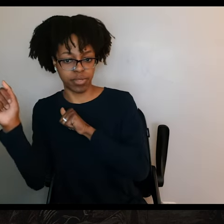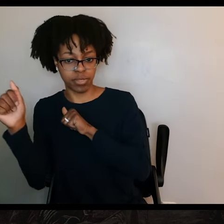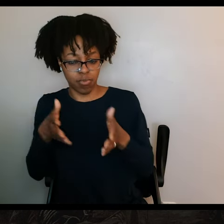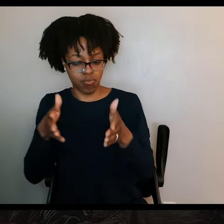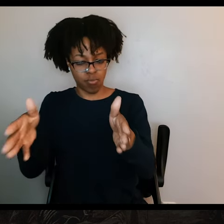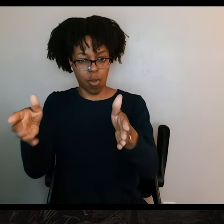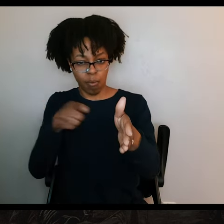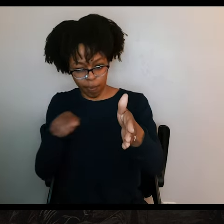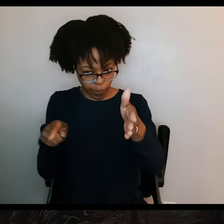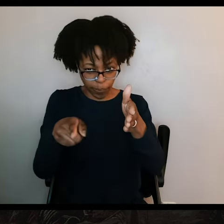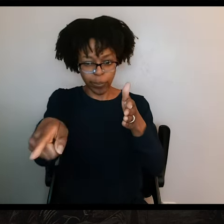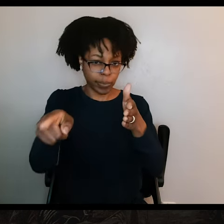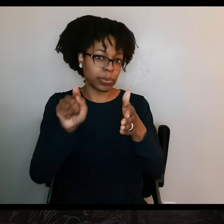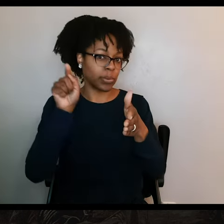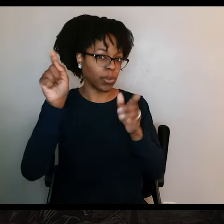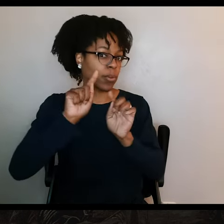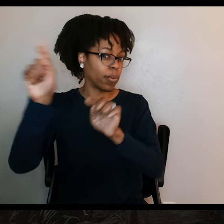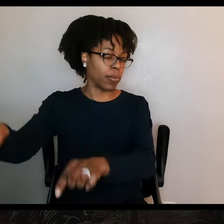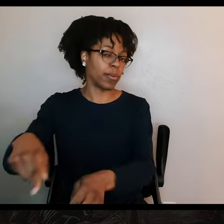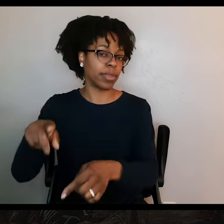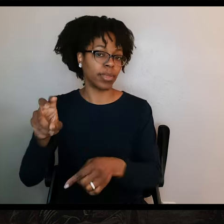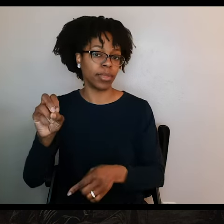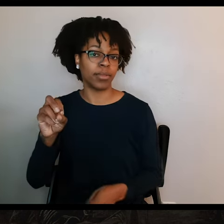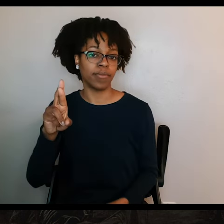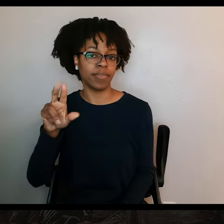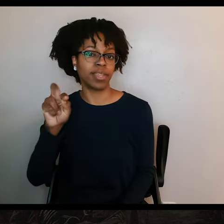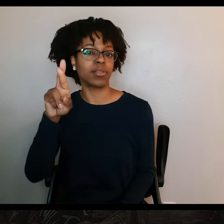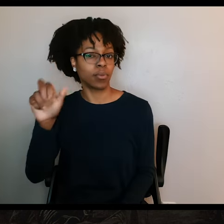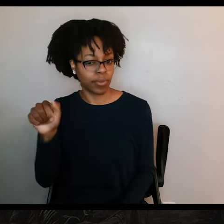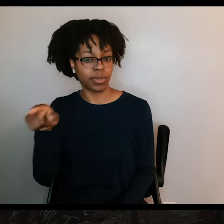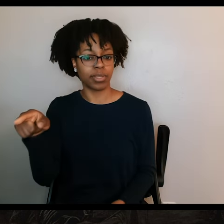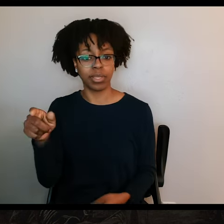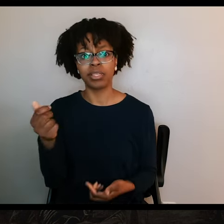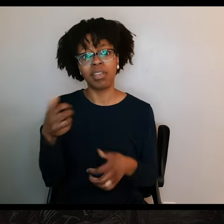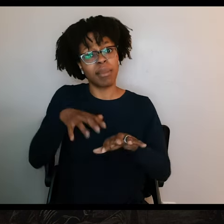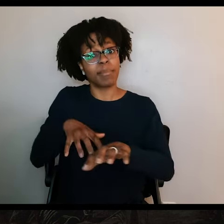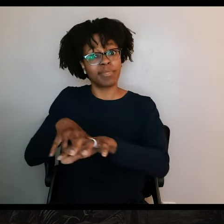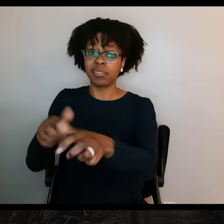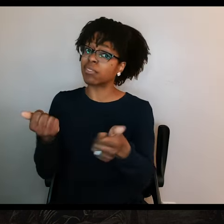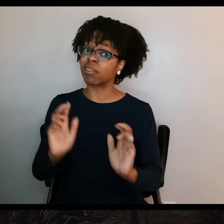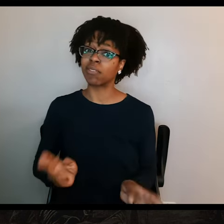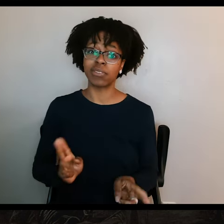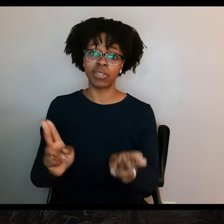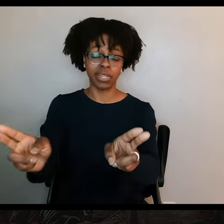which is the road that went out to Victoria. And they marched down here, all the way down that direction, going as fast as they possibly could.